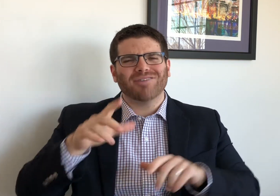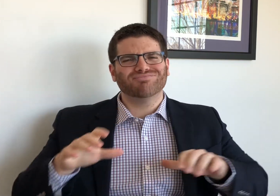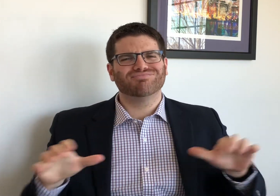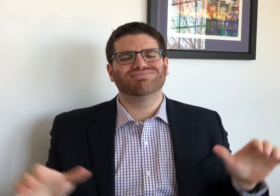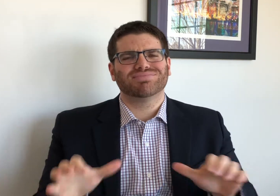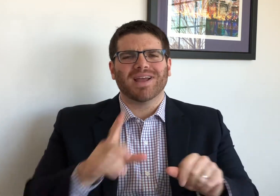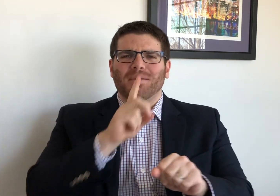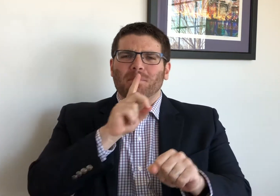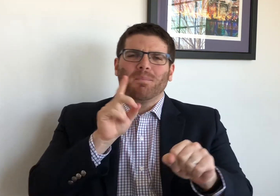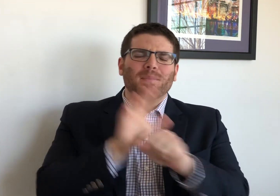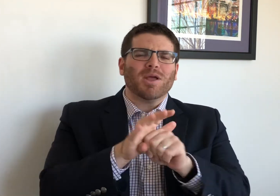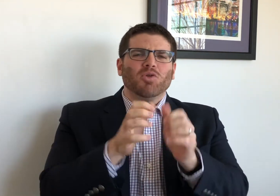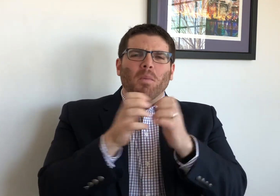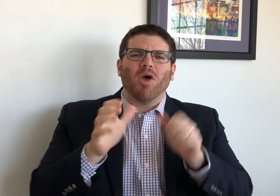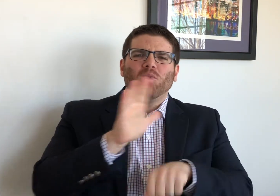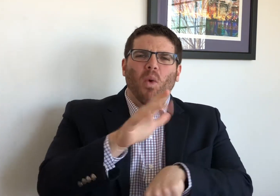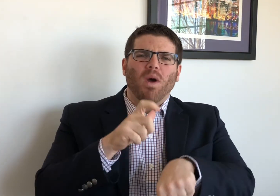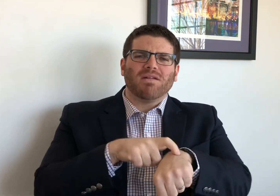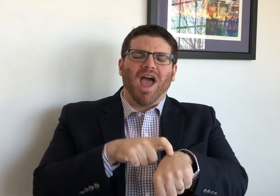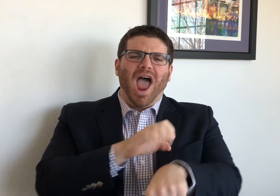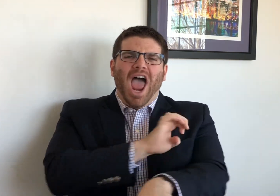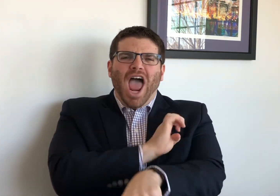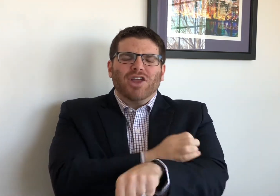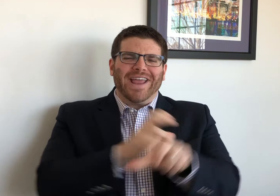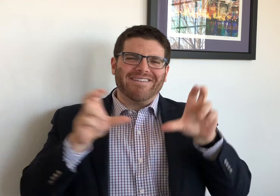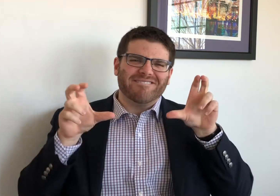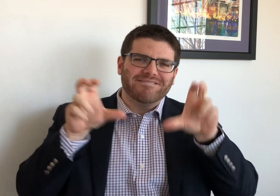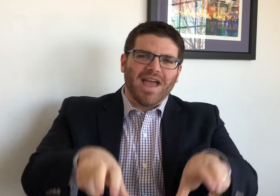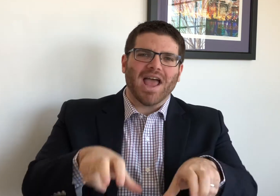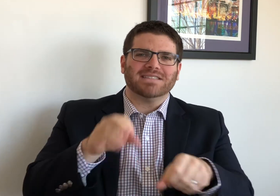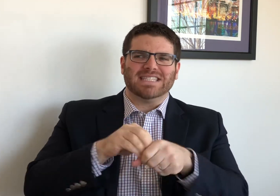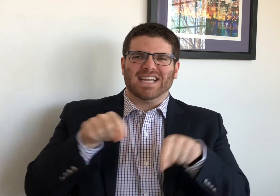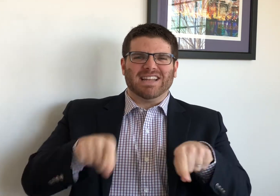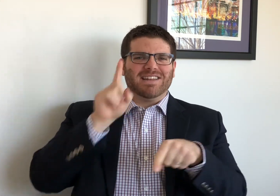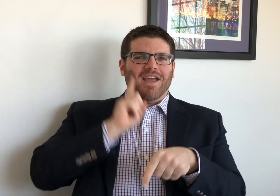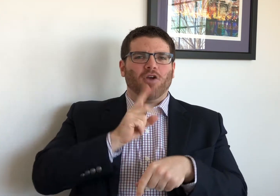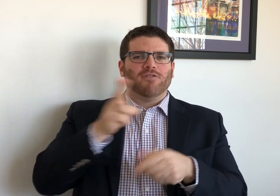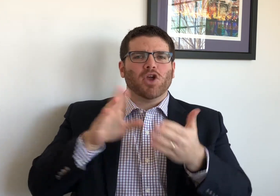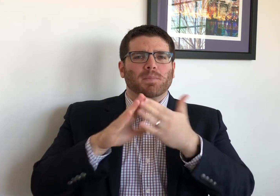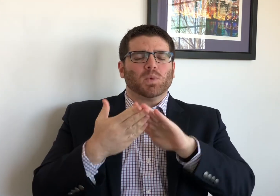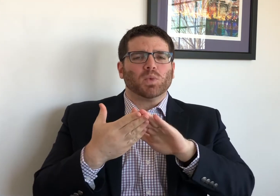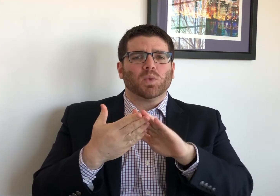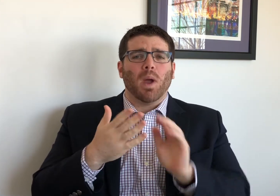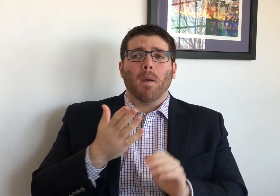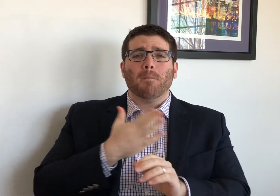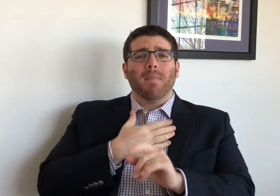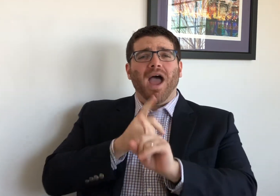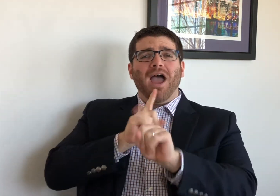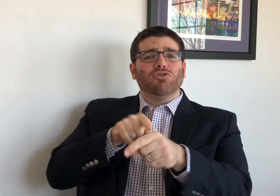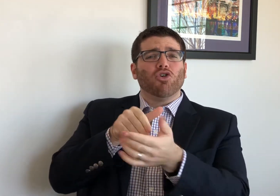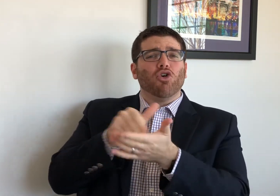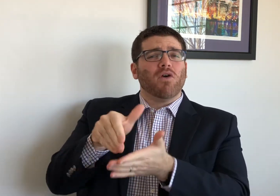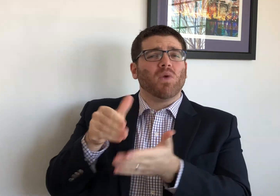Often I'm asked why I commit so much of my time, energy and investment into the Deaf and hard of hearing community.